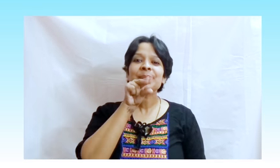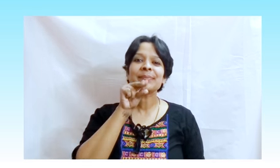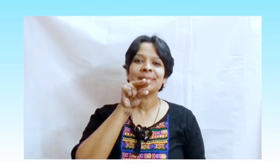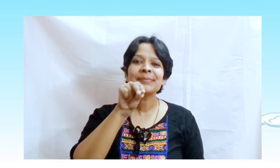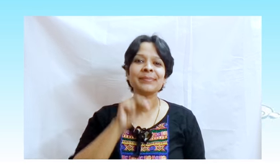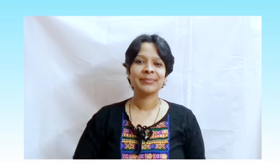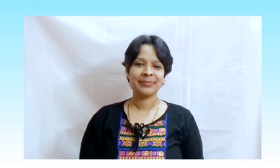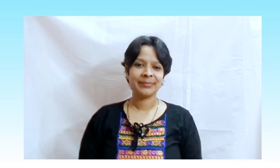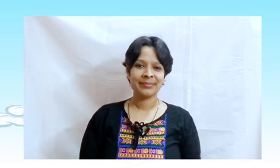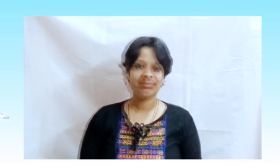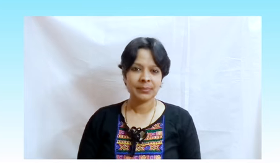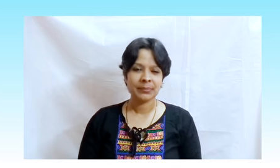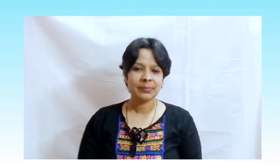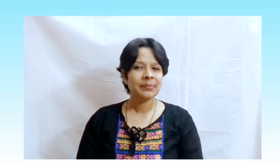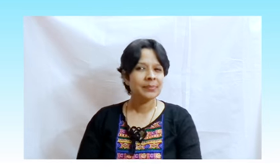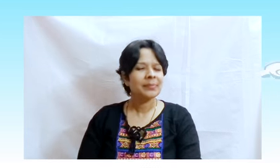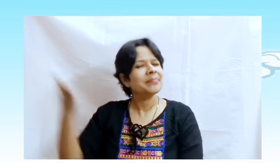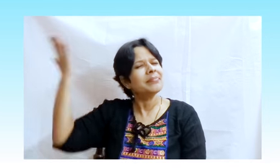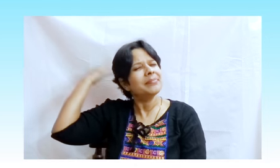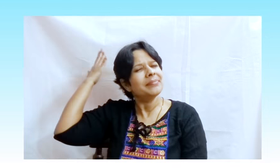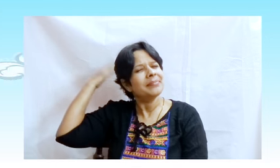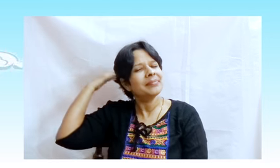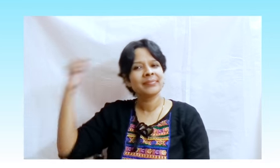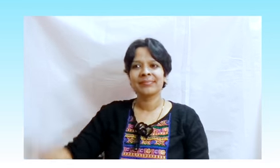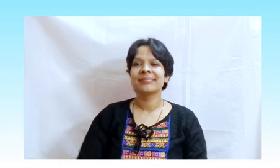Once upon a time, there lived a raven who was as black as coal!